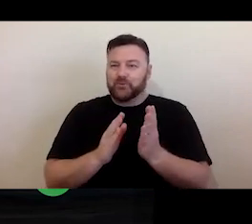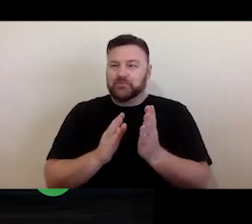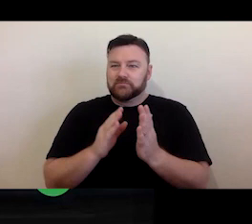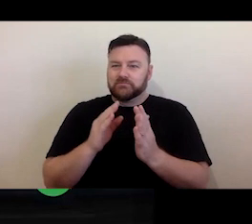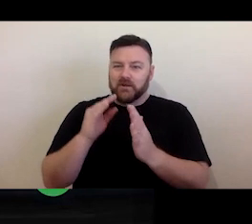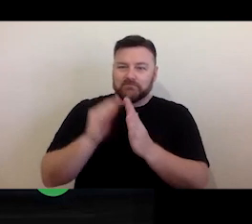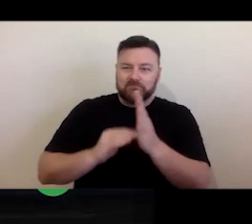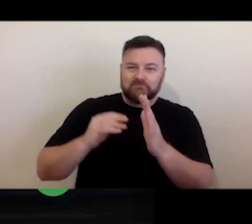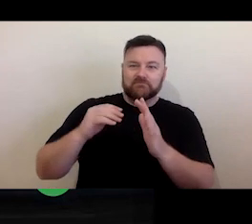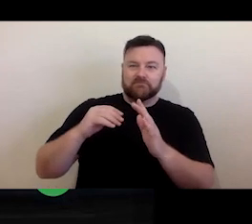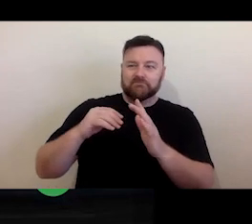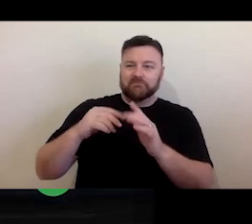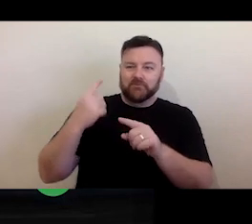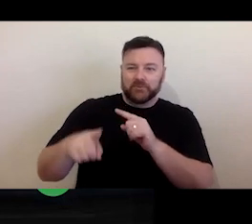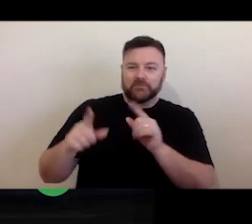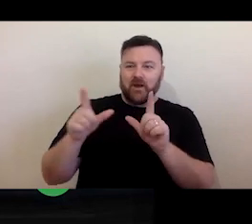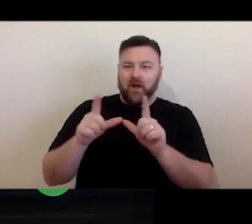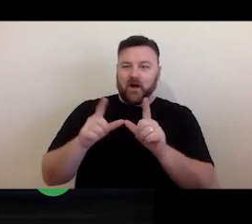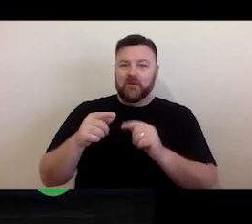So, that kind of lack of copyright literacy can be a